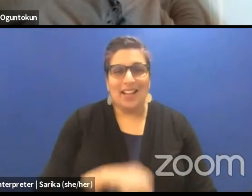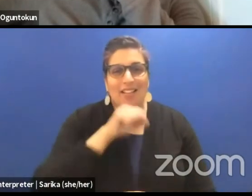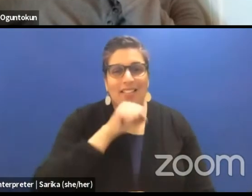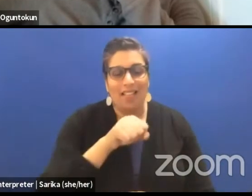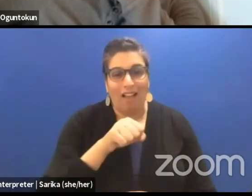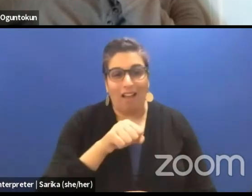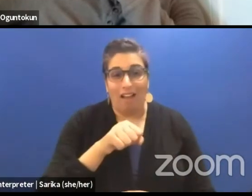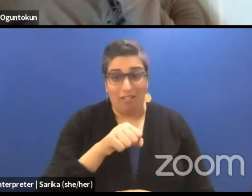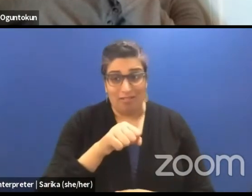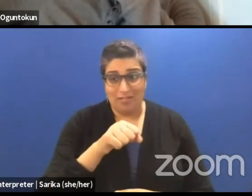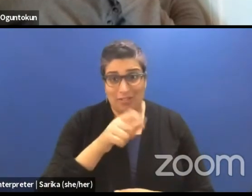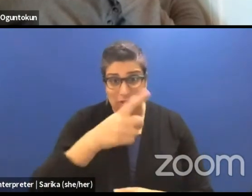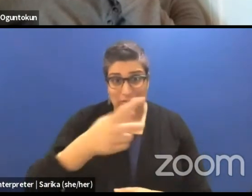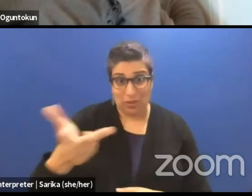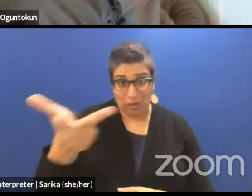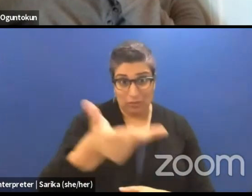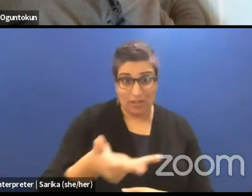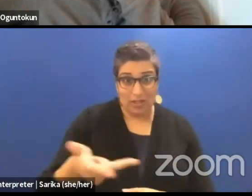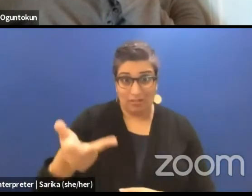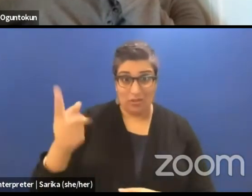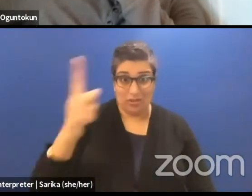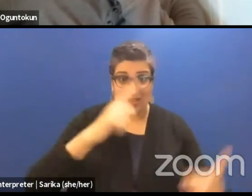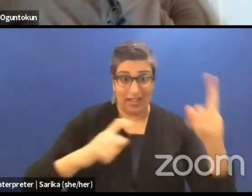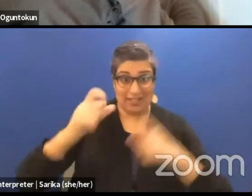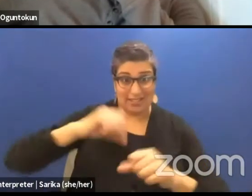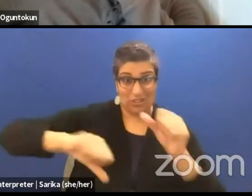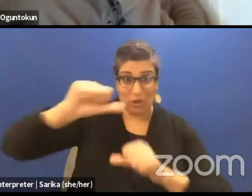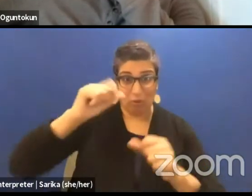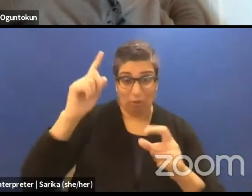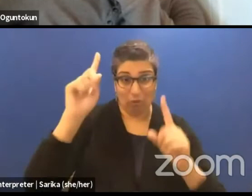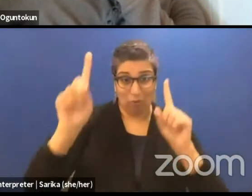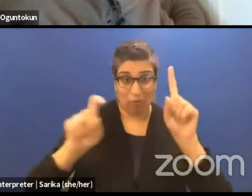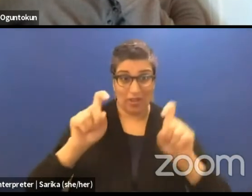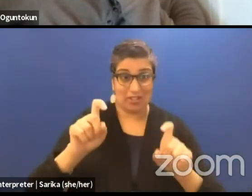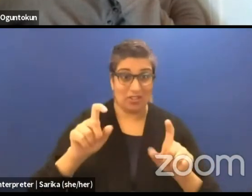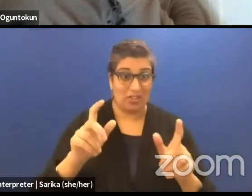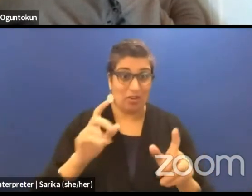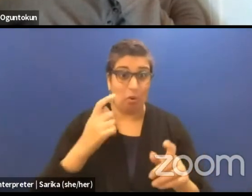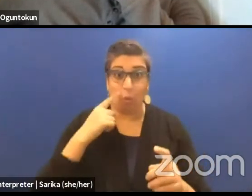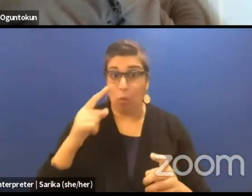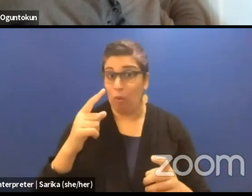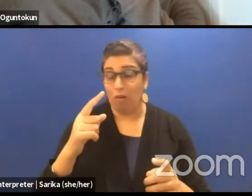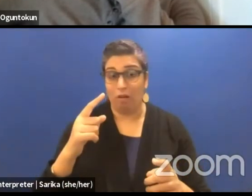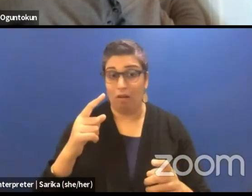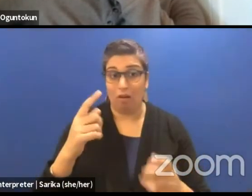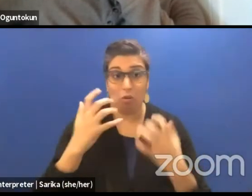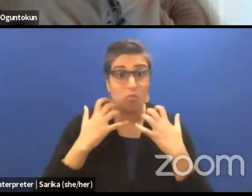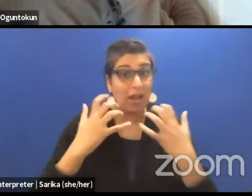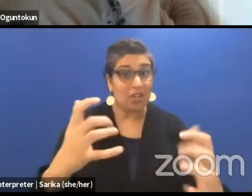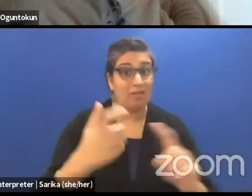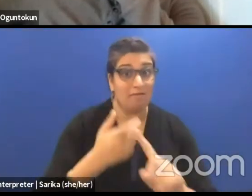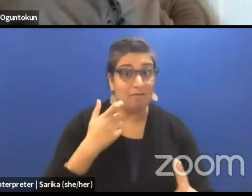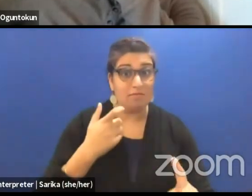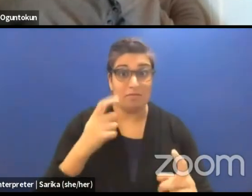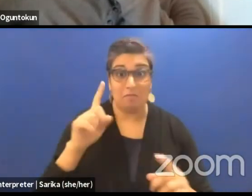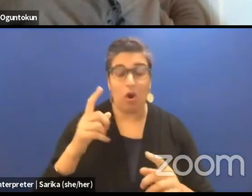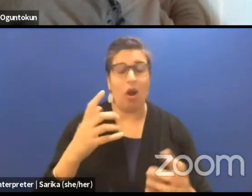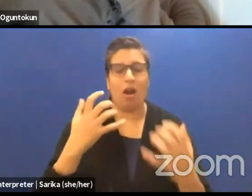to ask yourself questions. And if there are still questions from our viewers, please put that in, it will get to us thanks to Brandon